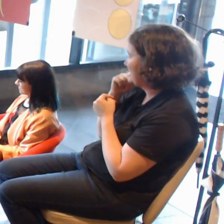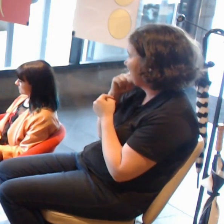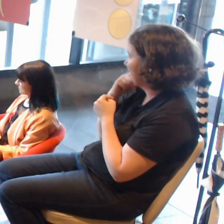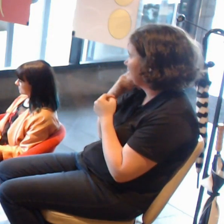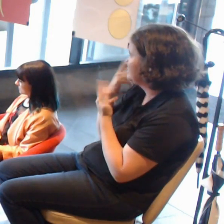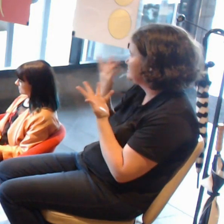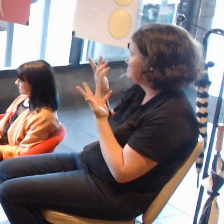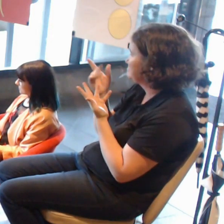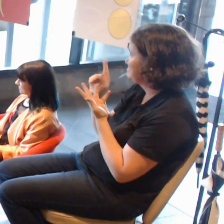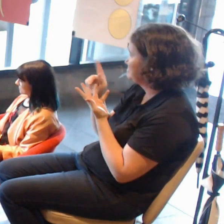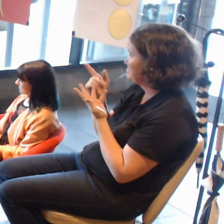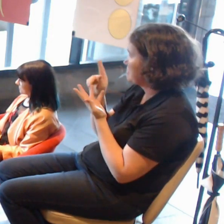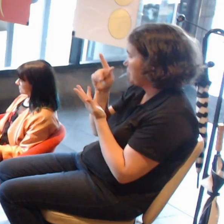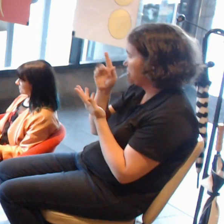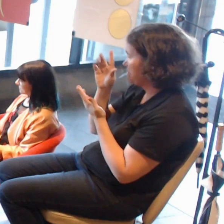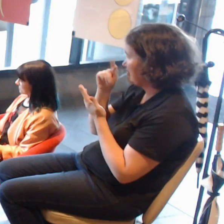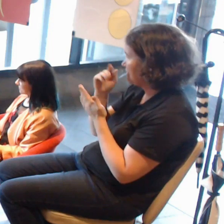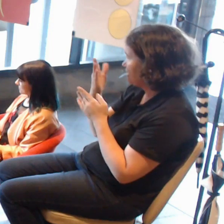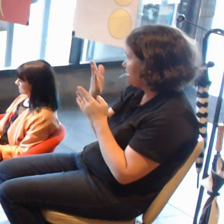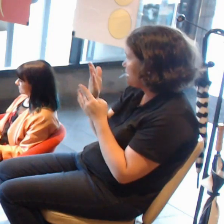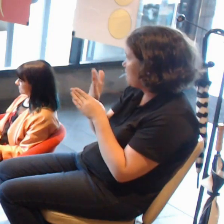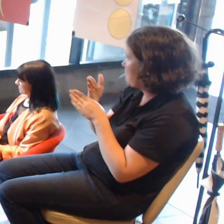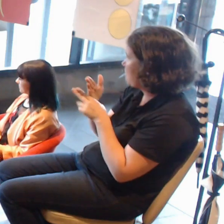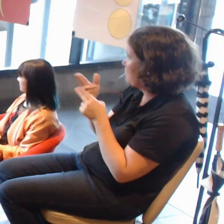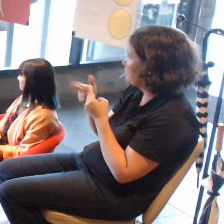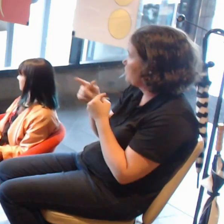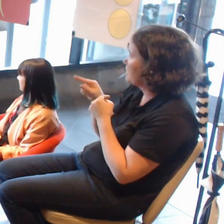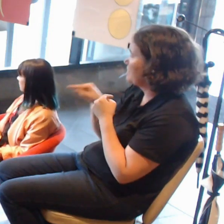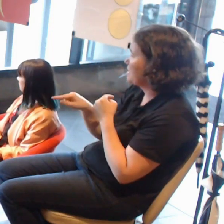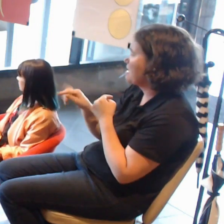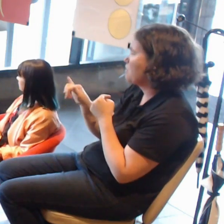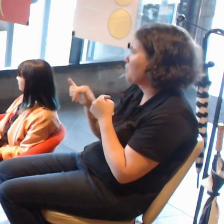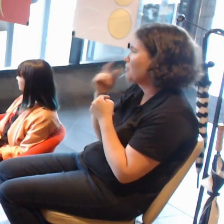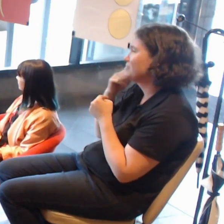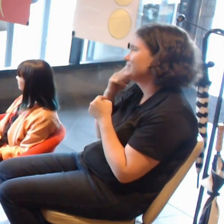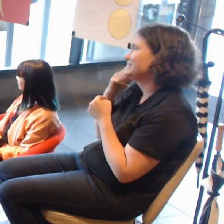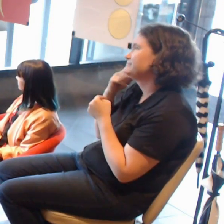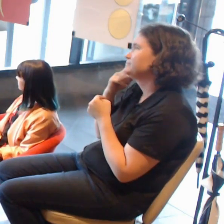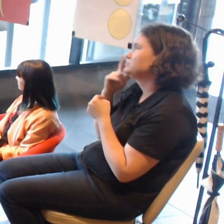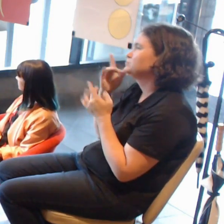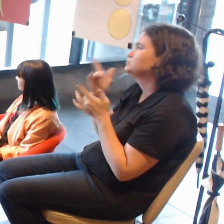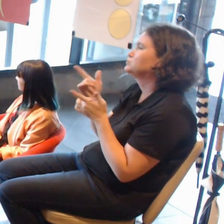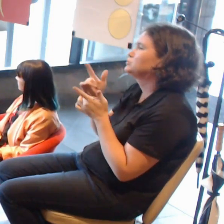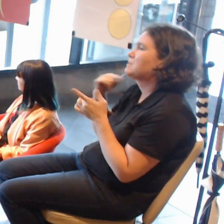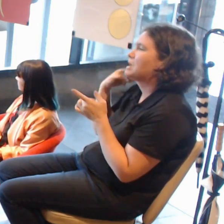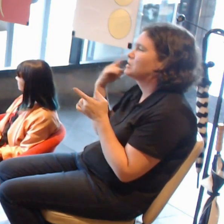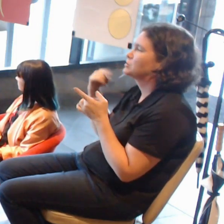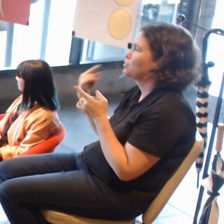Or do you feel it is too much noise? Where do you see it fitting in? Definitely.